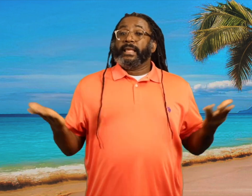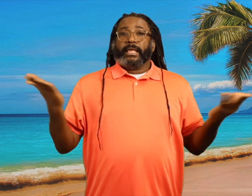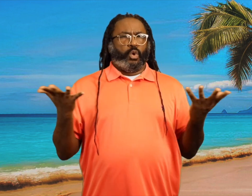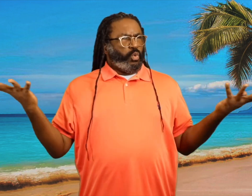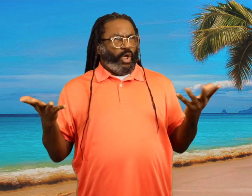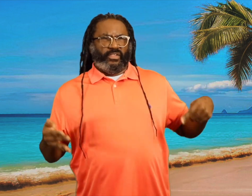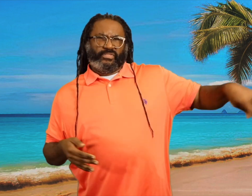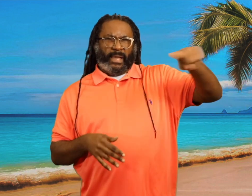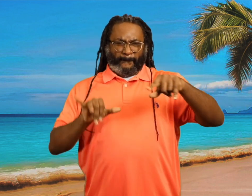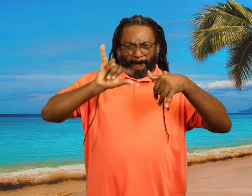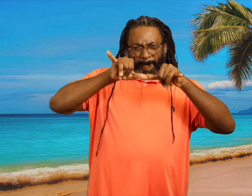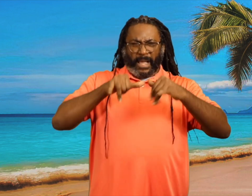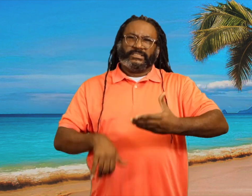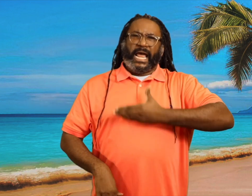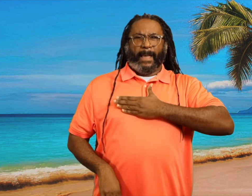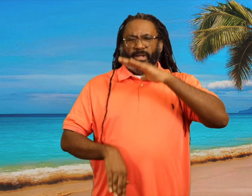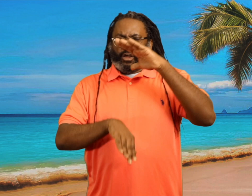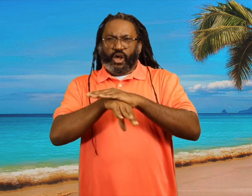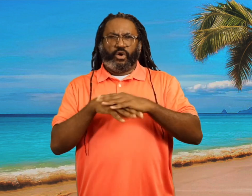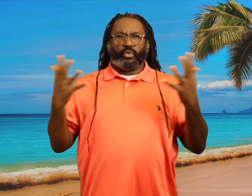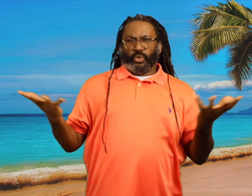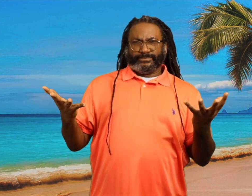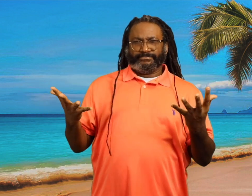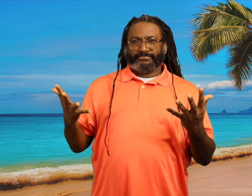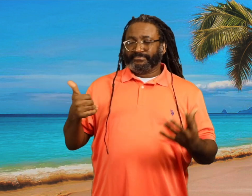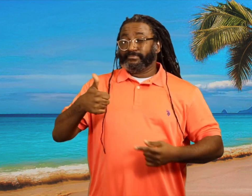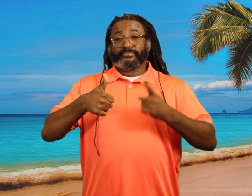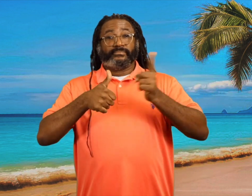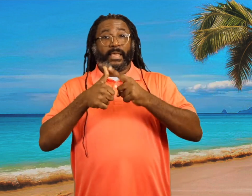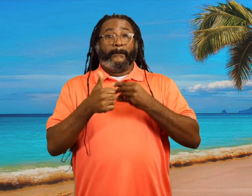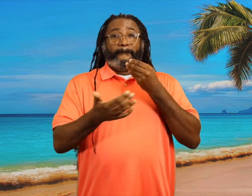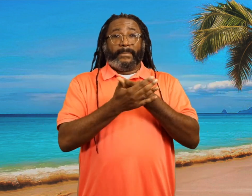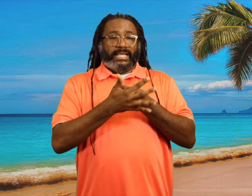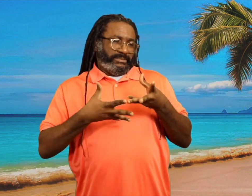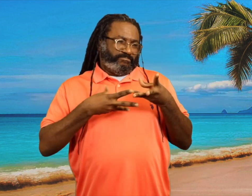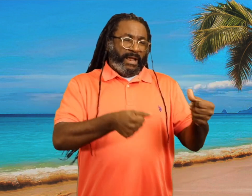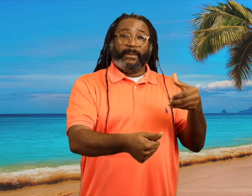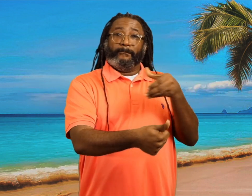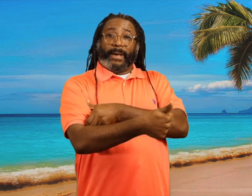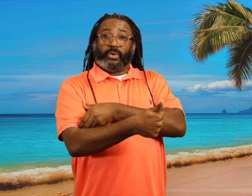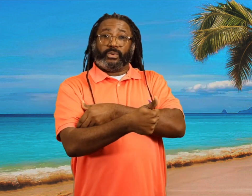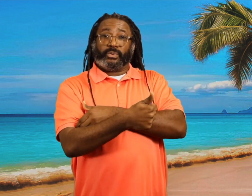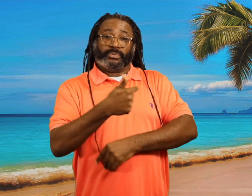Here are what they measure happiness on. One, spending power.